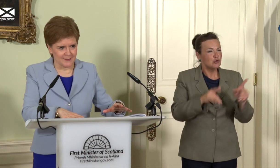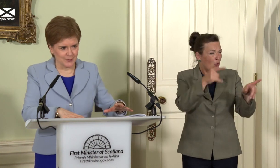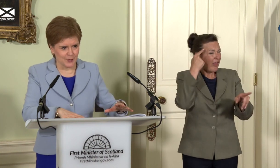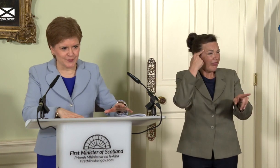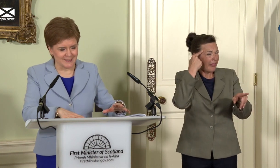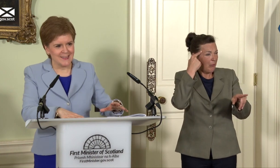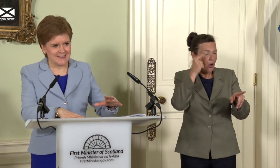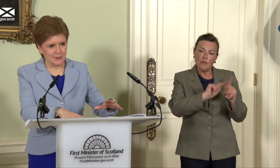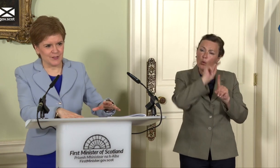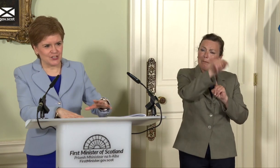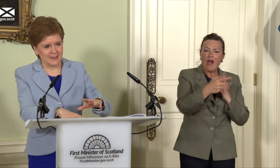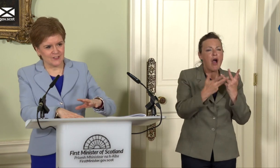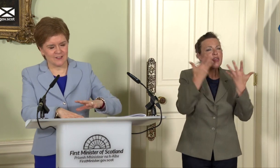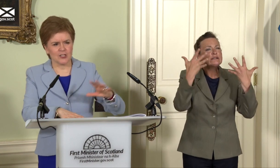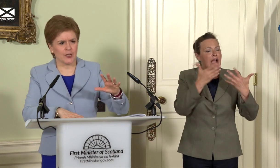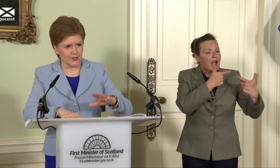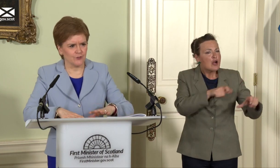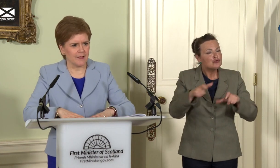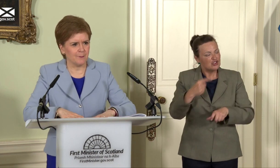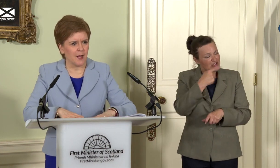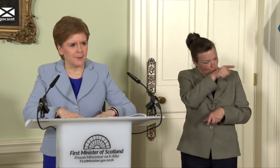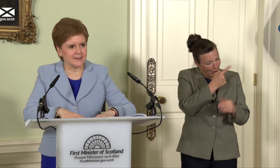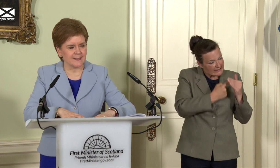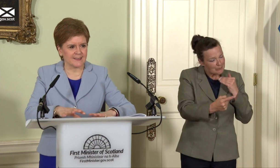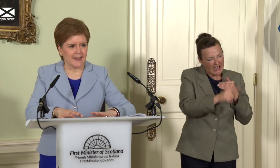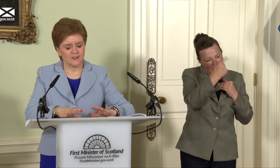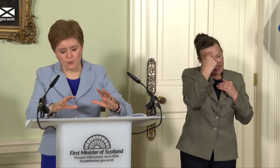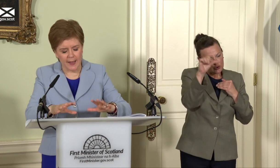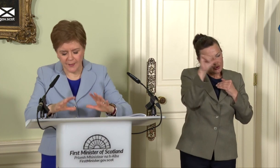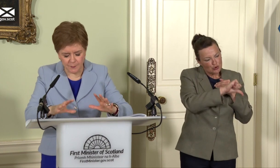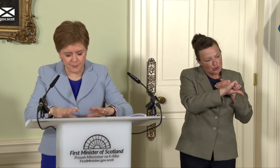when it comes to dealing with these challenges, they’d look at you a bit askant. So I think people